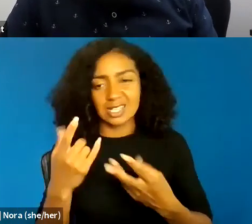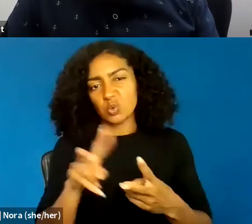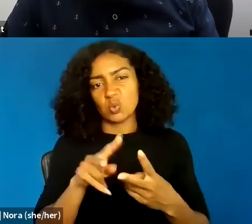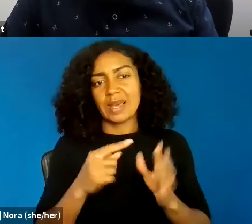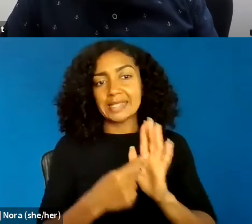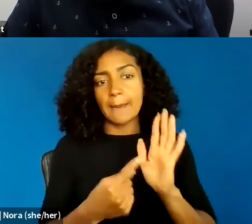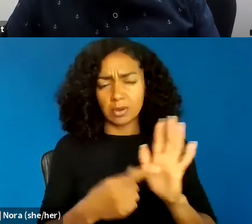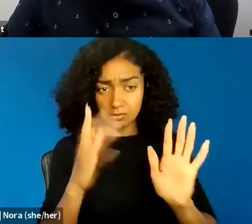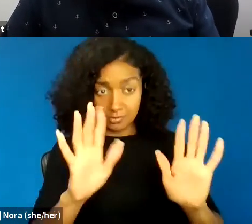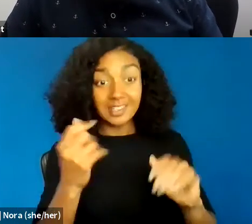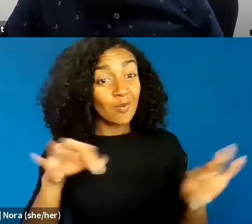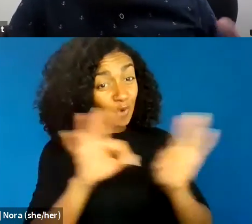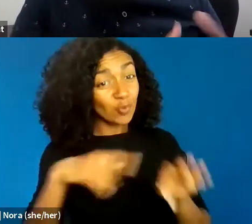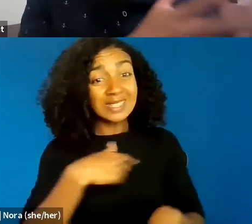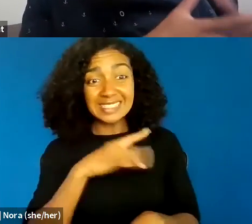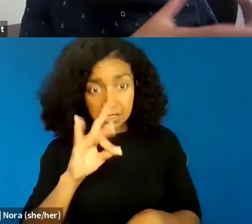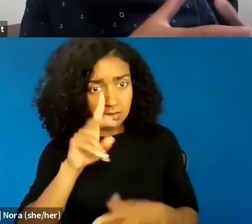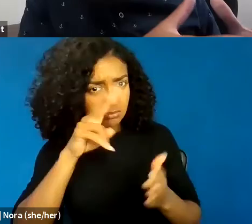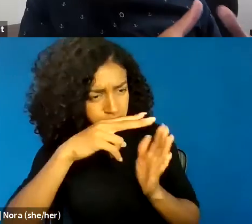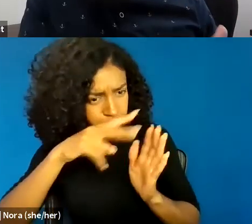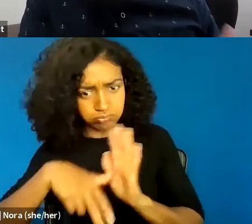because we will see that this economic conception of man